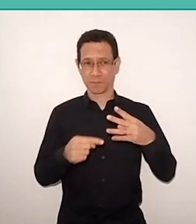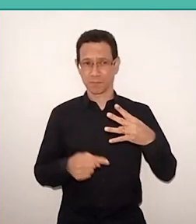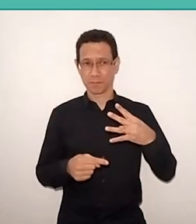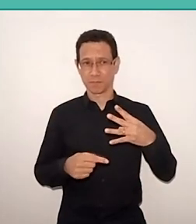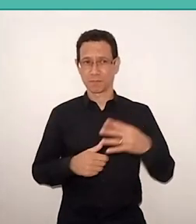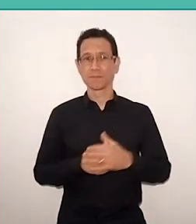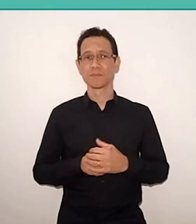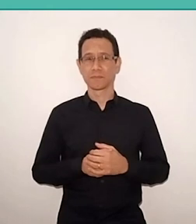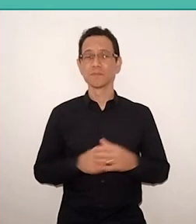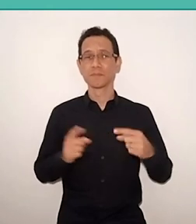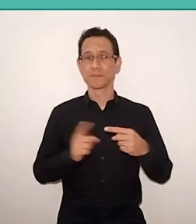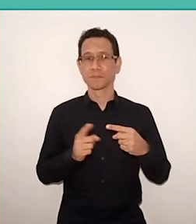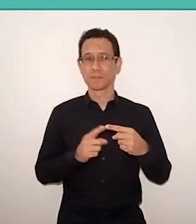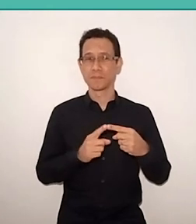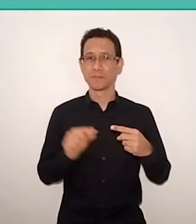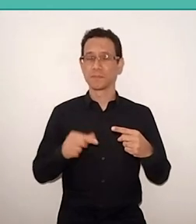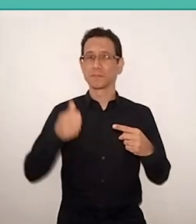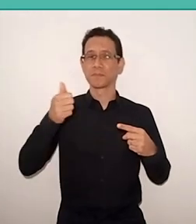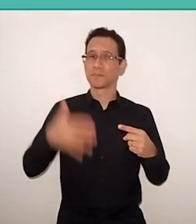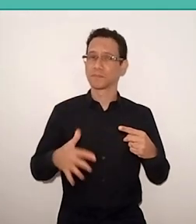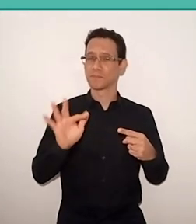First, I will talk of Freire in Geneva.